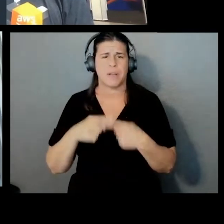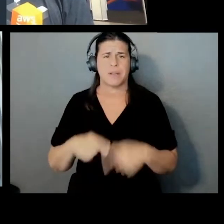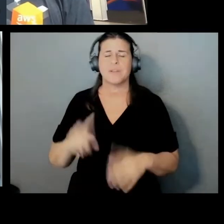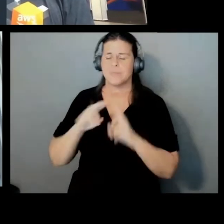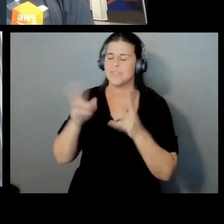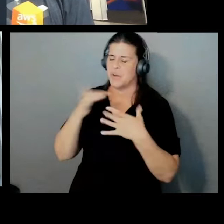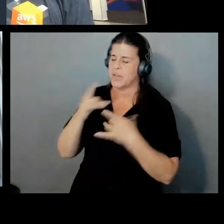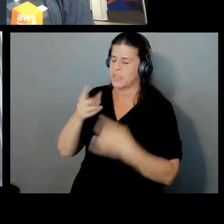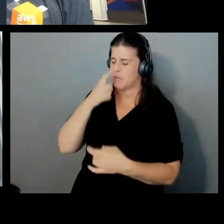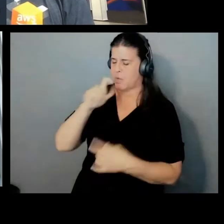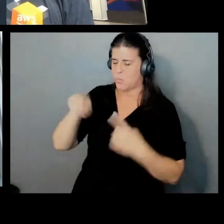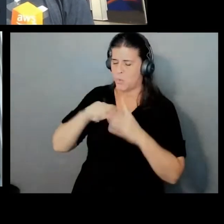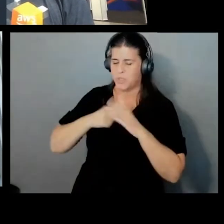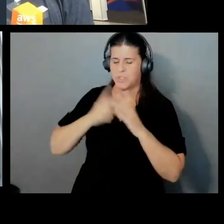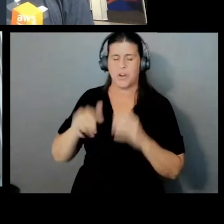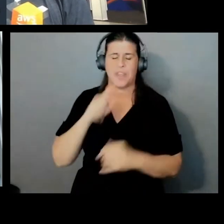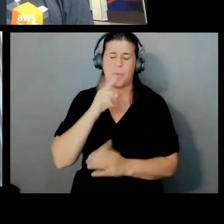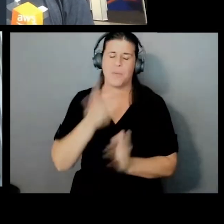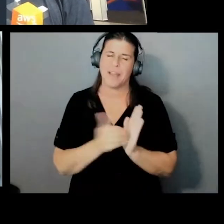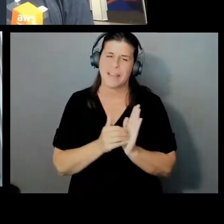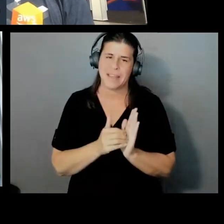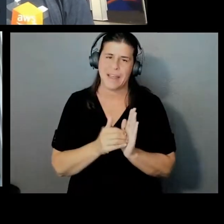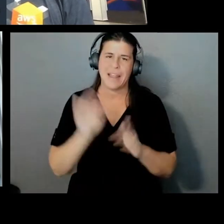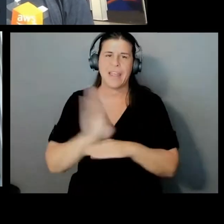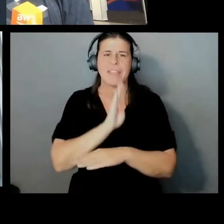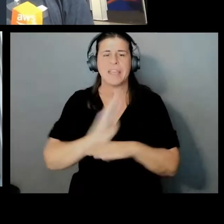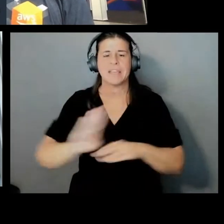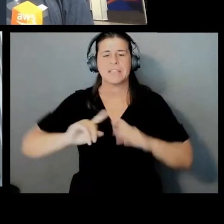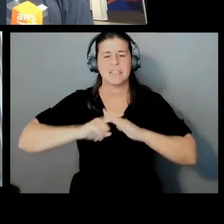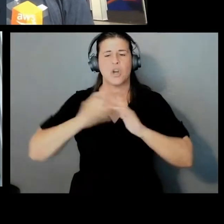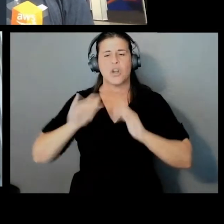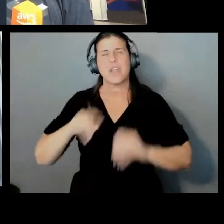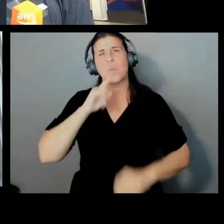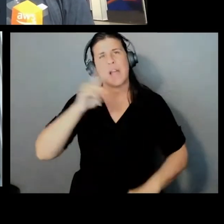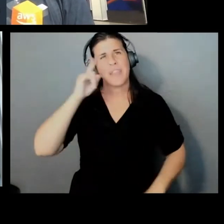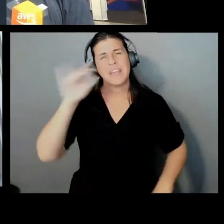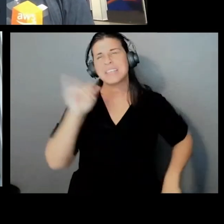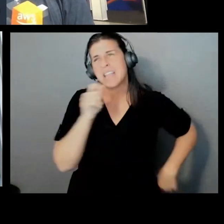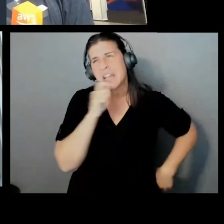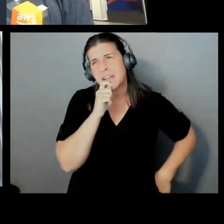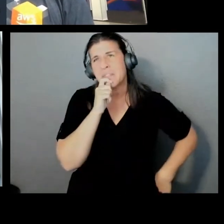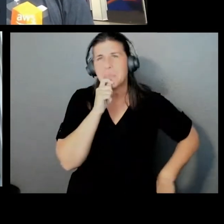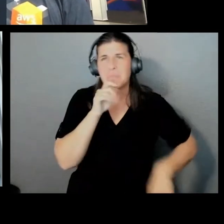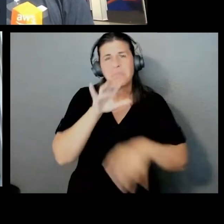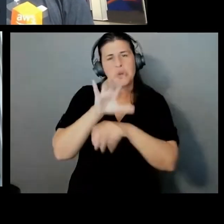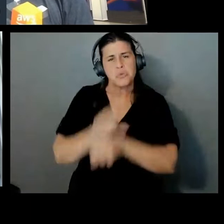again, the industry started this as, and I think this is kind of traditional compute. You do something new,